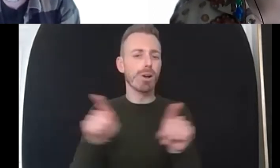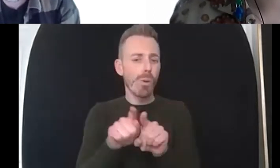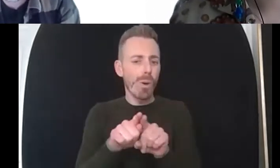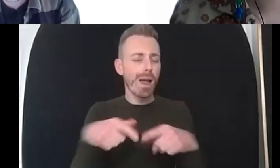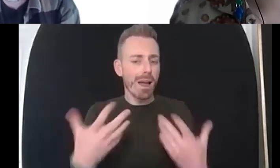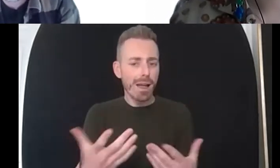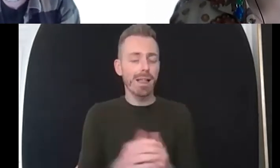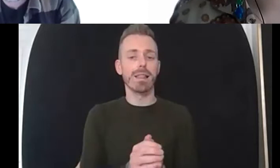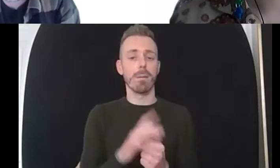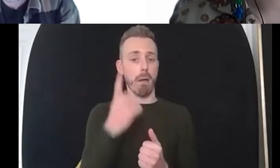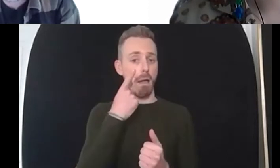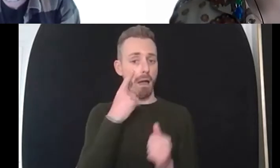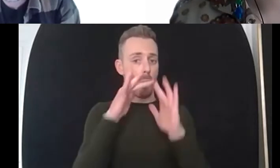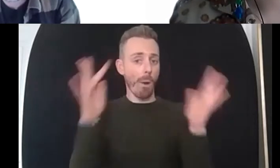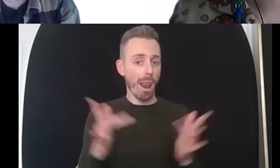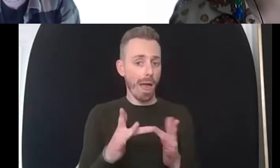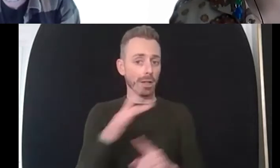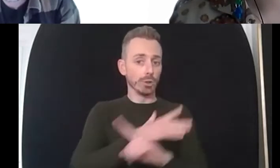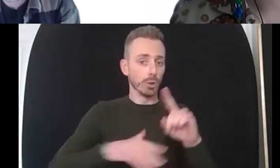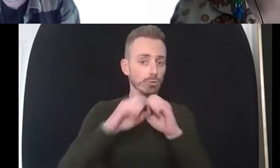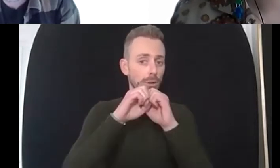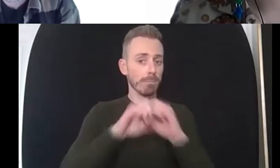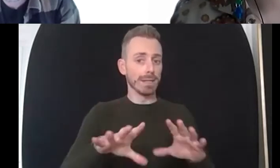uh but yeah let us know if you're interested that's probably the easiest thing drop us an email